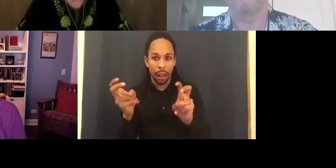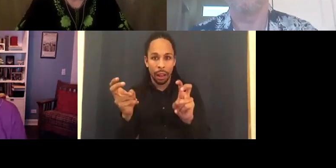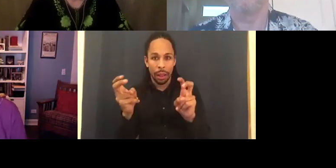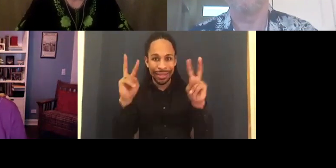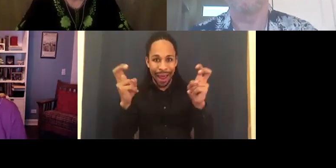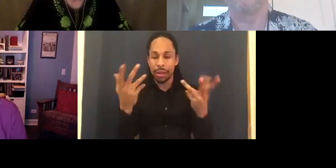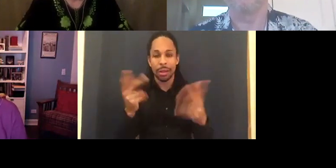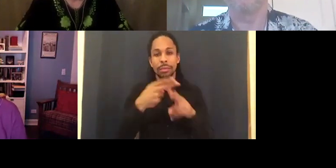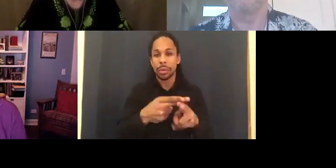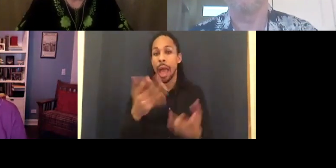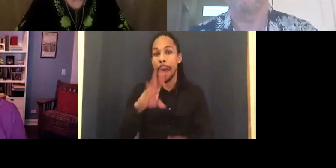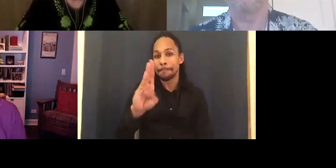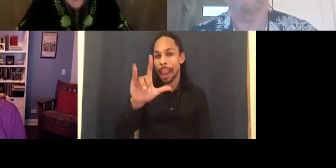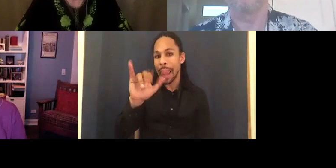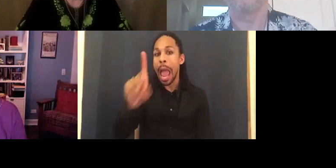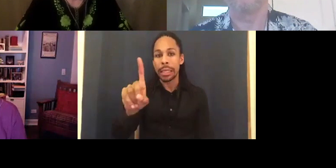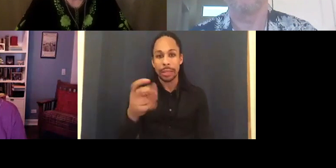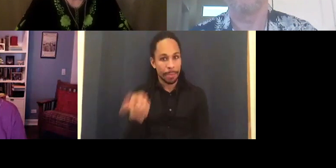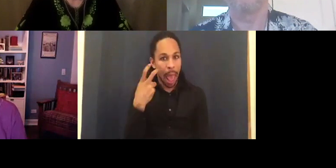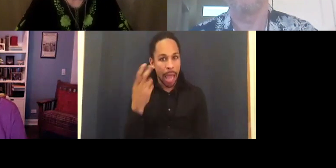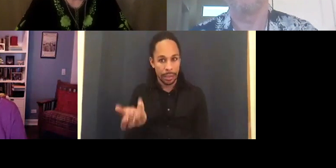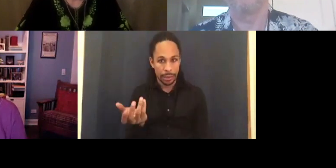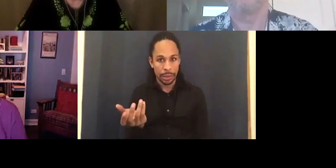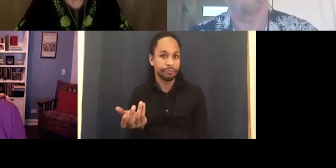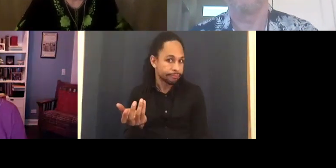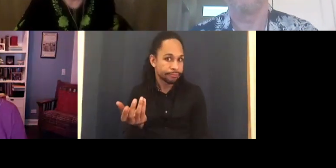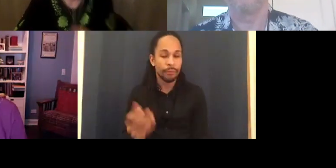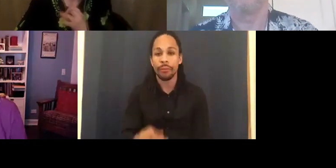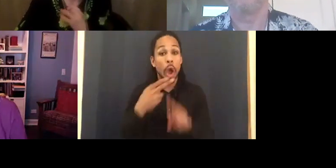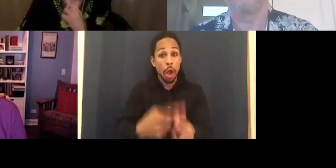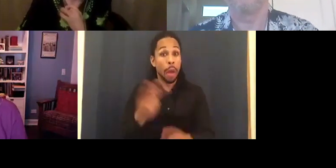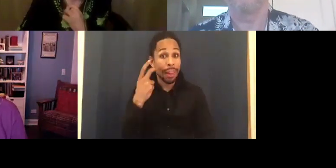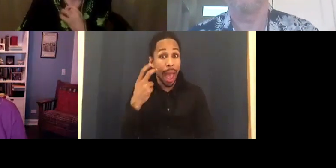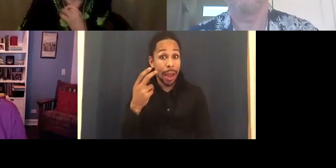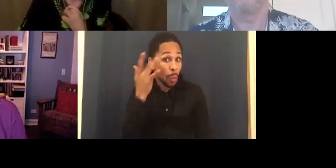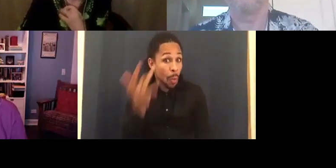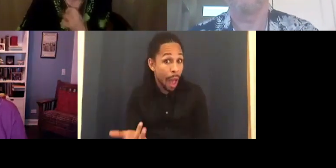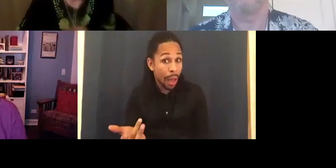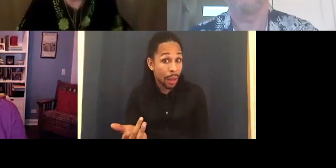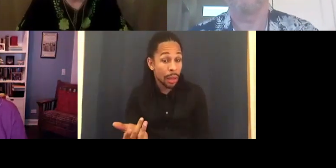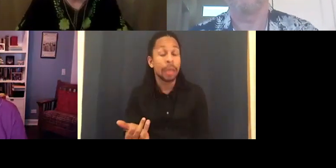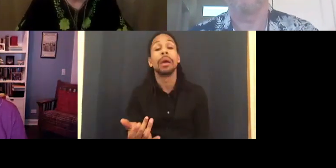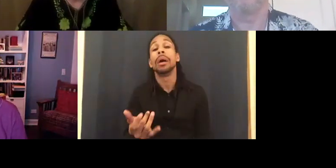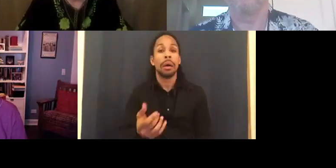And it was only called Blind because every other movie about blind people, the